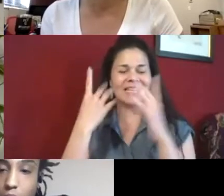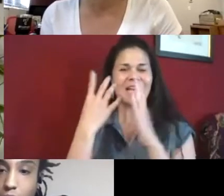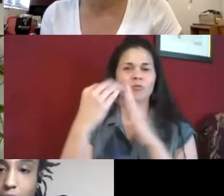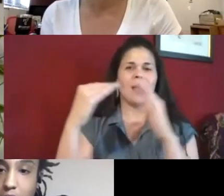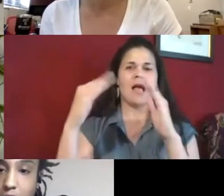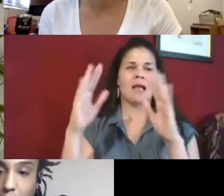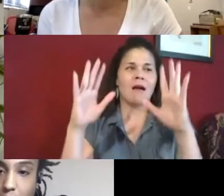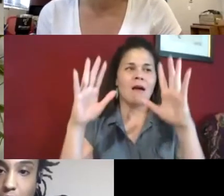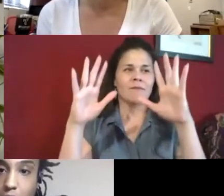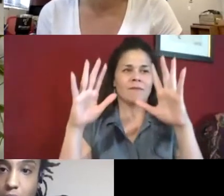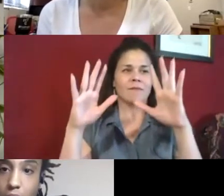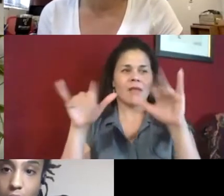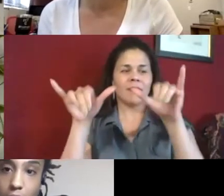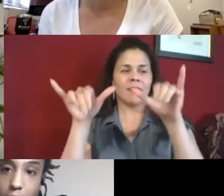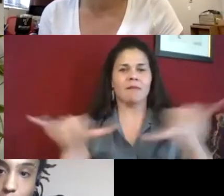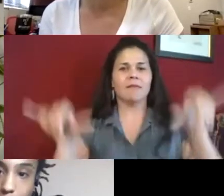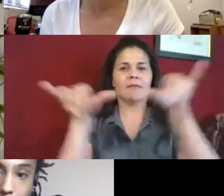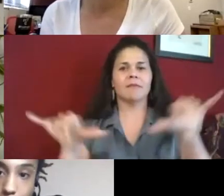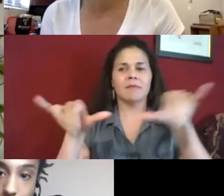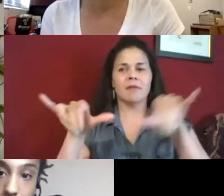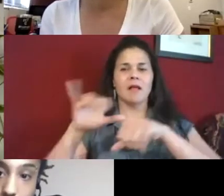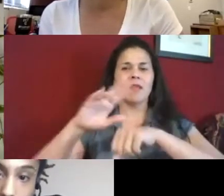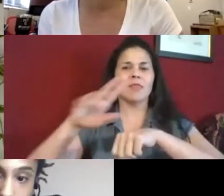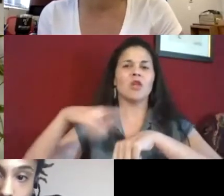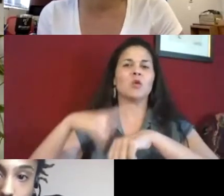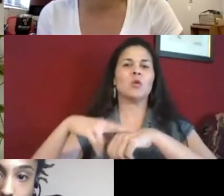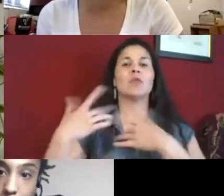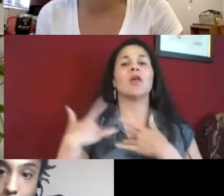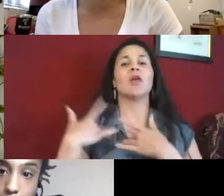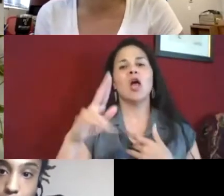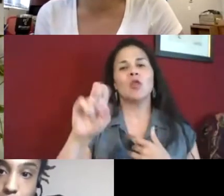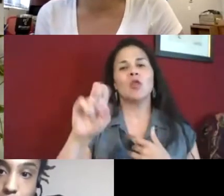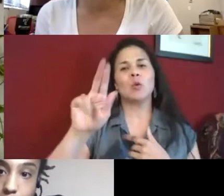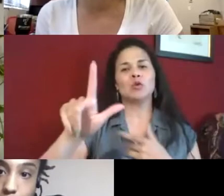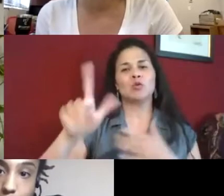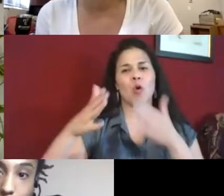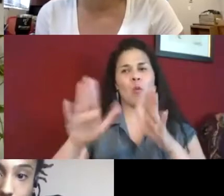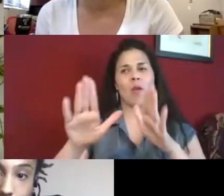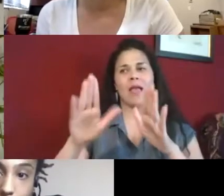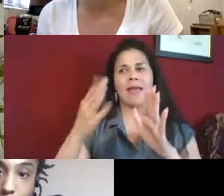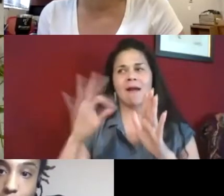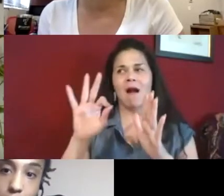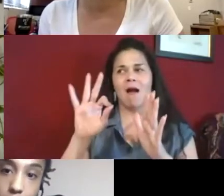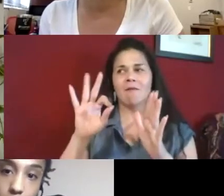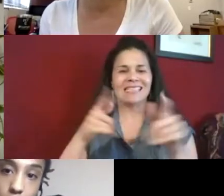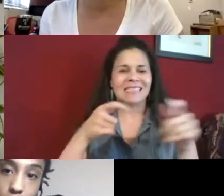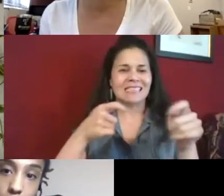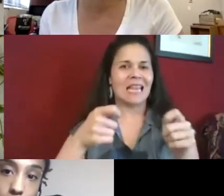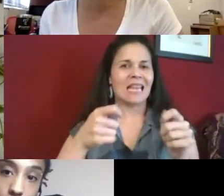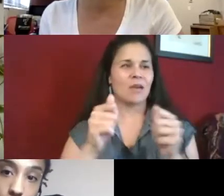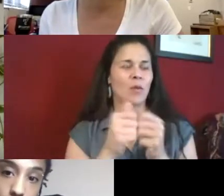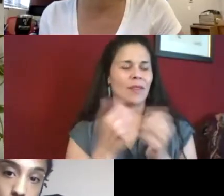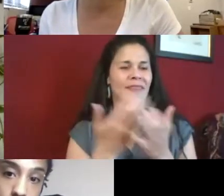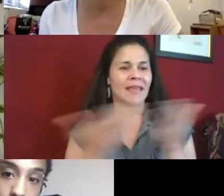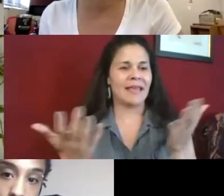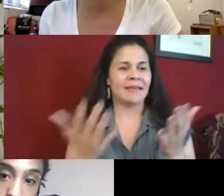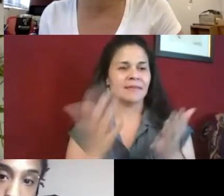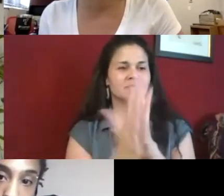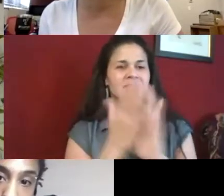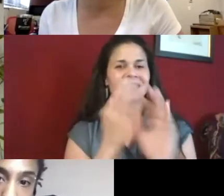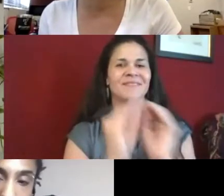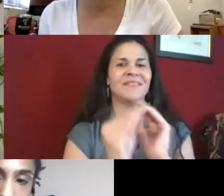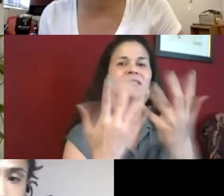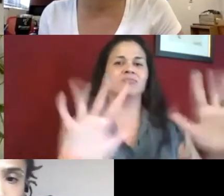financially are able to have those connections. And so we have a